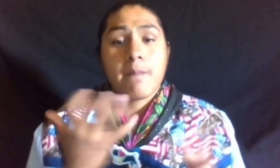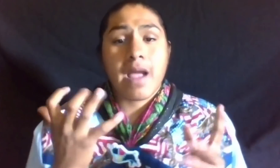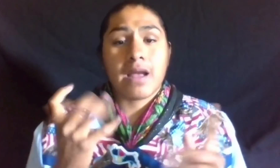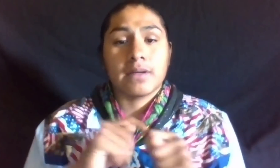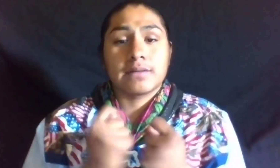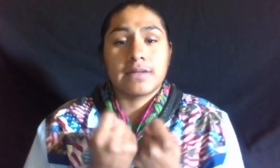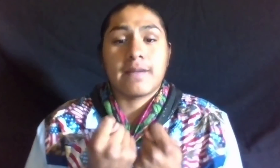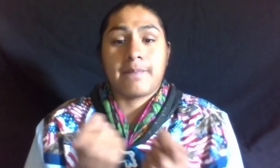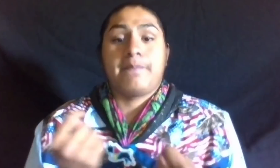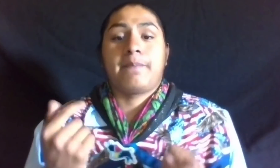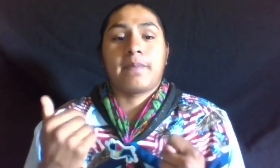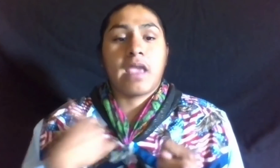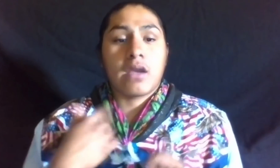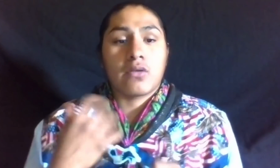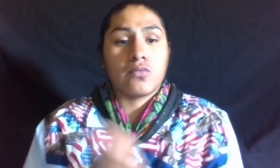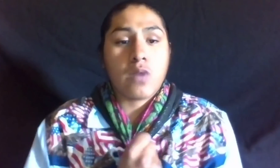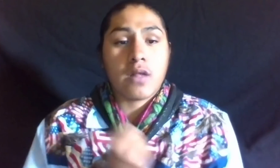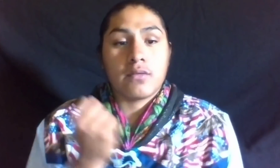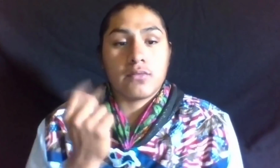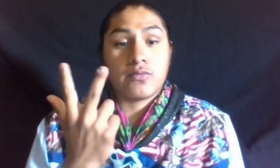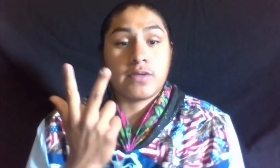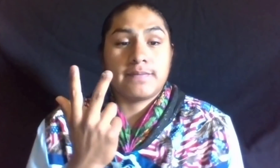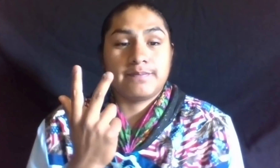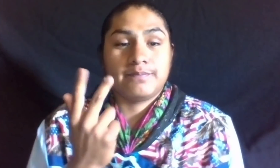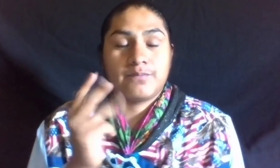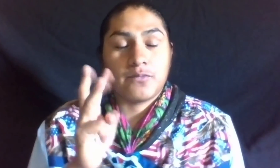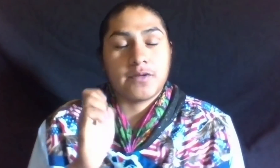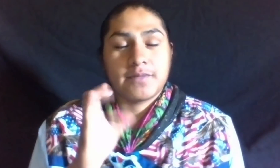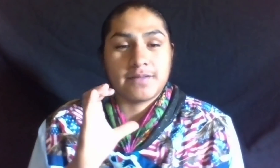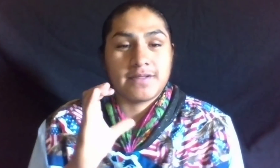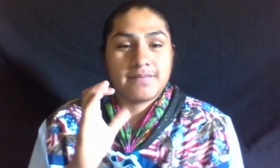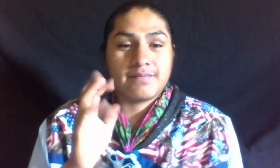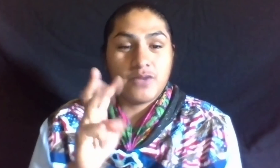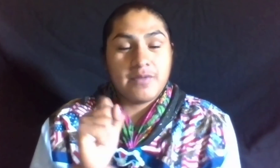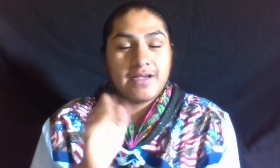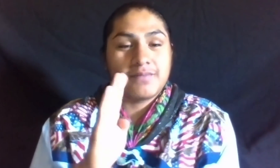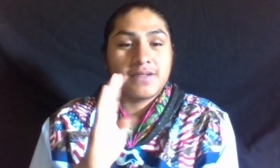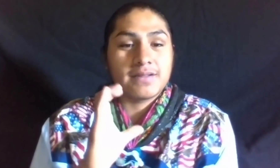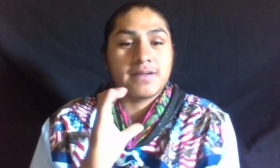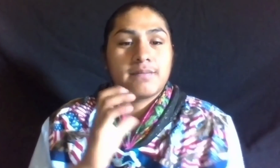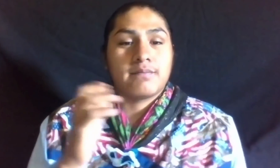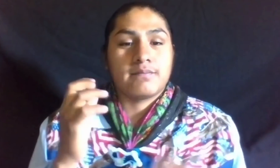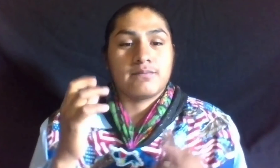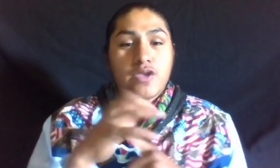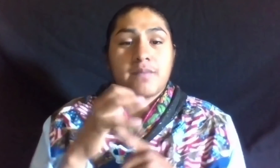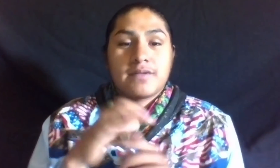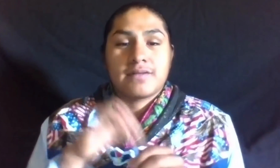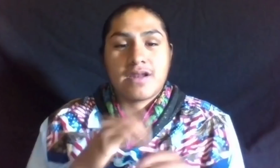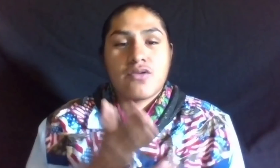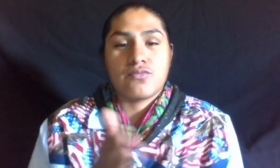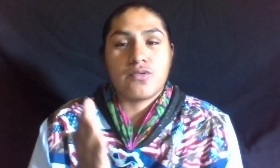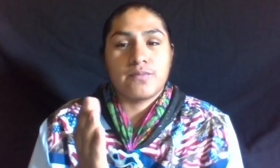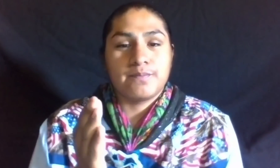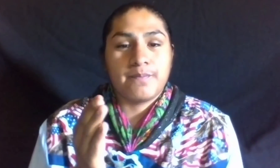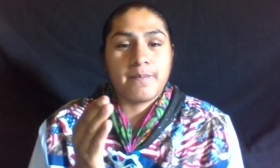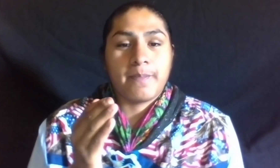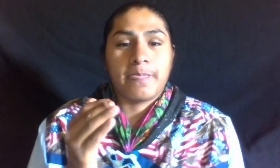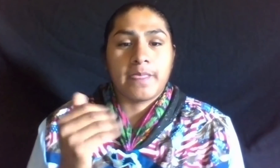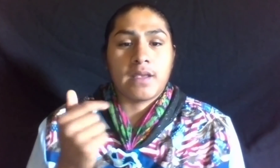THROUGHOUT MY HIGH SCHOOL YEARS, OUR BASKETBALL TEAM HAS WON THREE WSBC CHAMPIONSHIPS, IN A ROW!